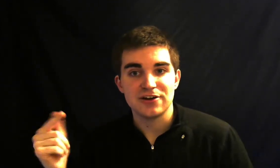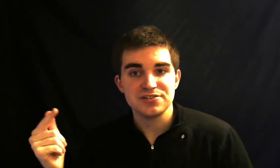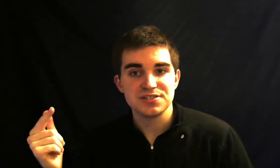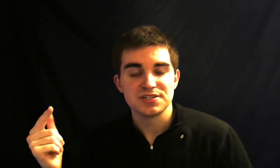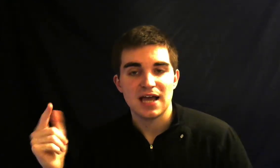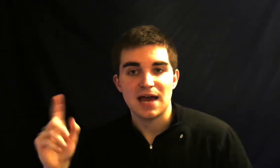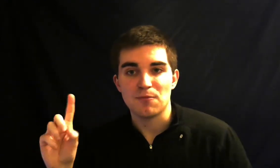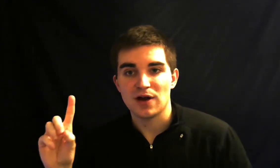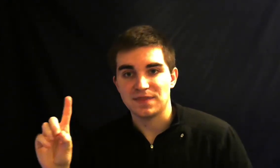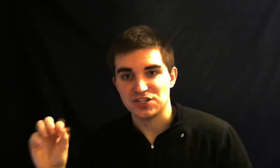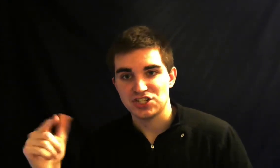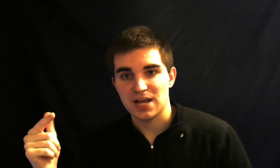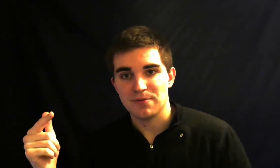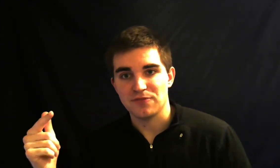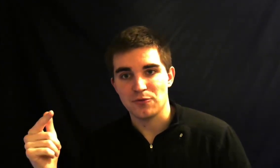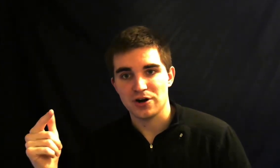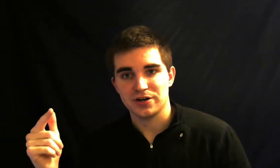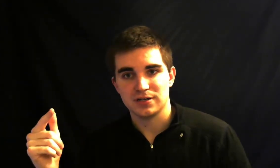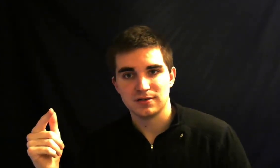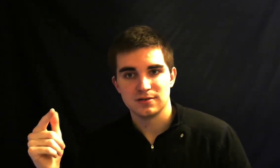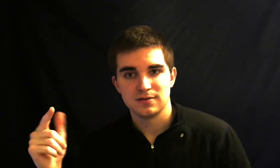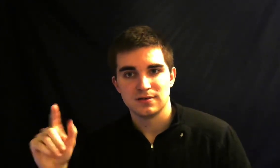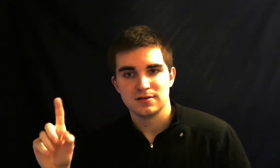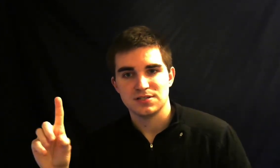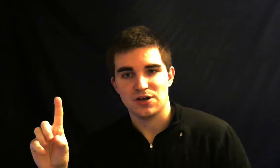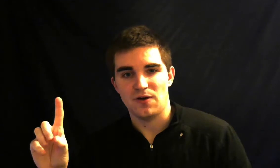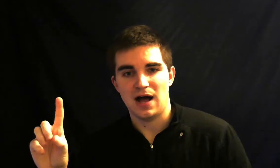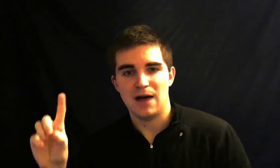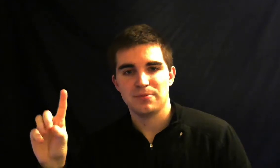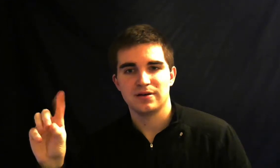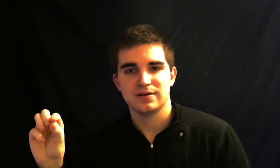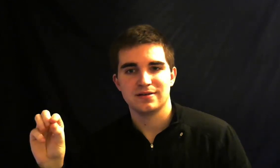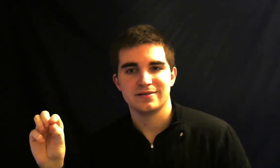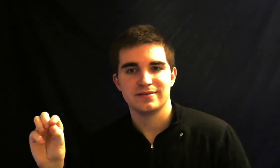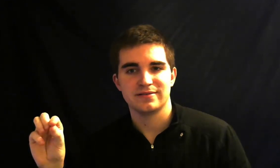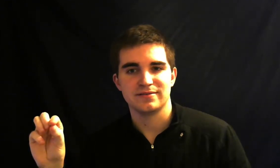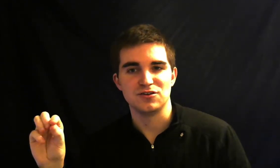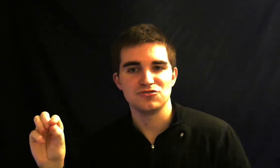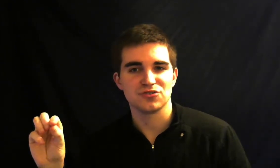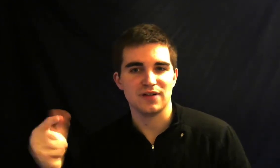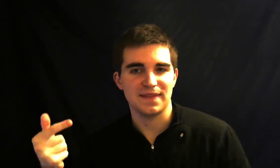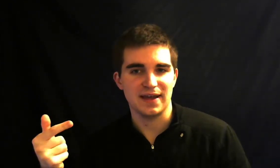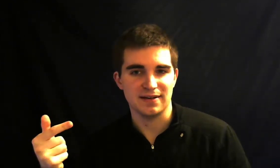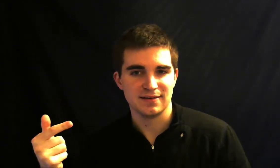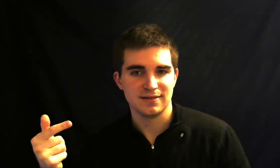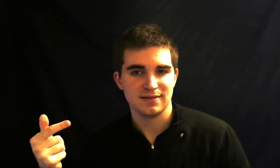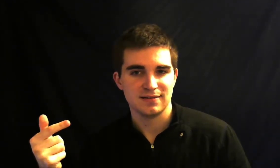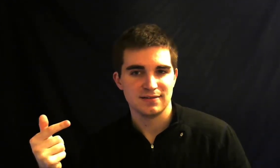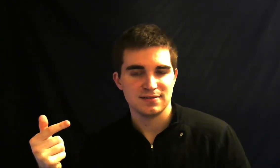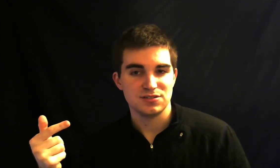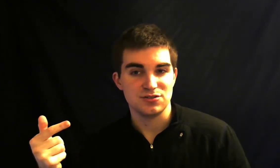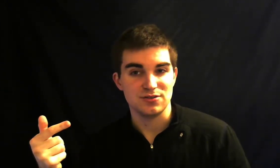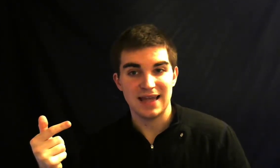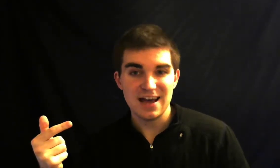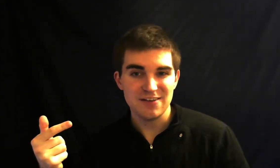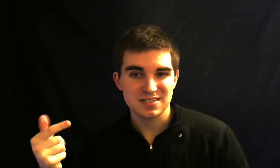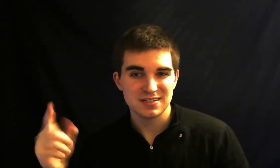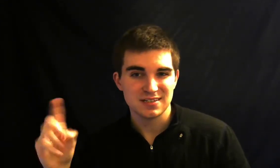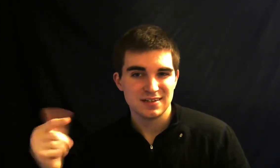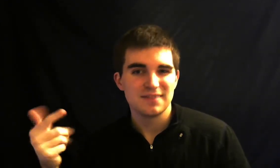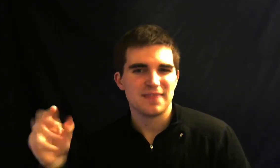and more at the shape of the word so up neutral and then to the left that's